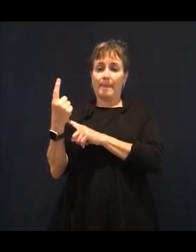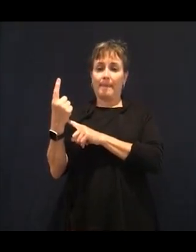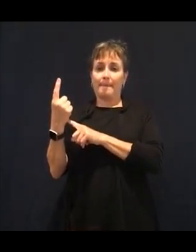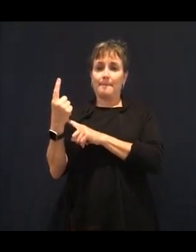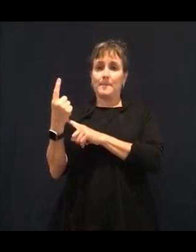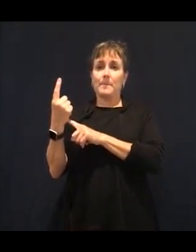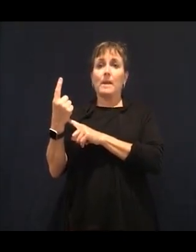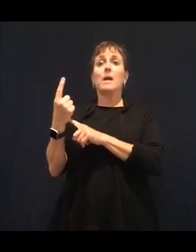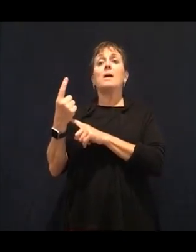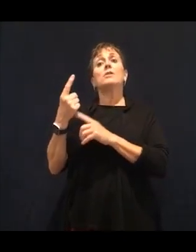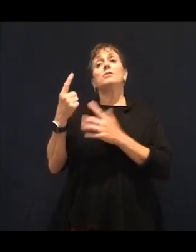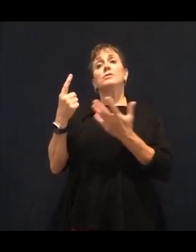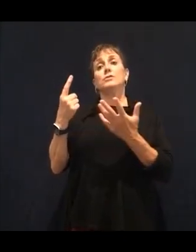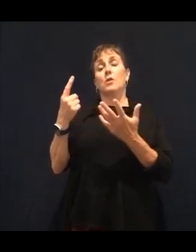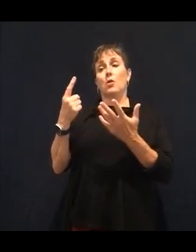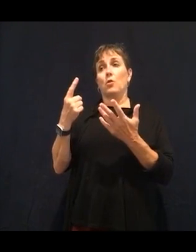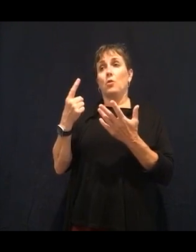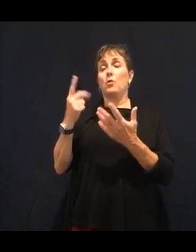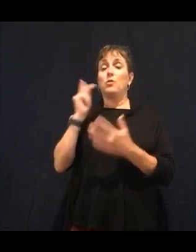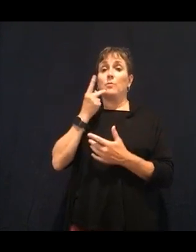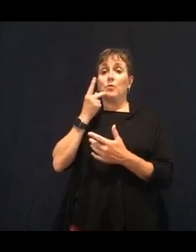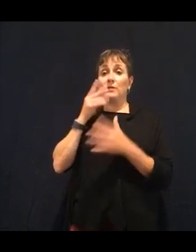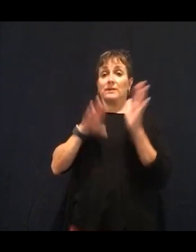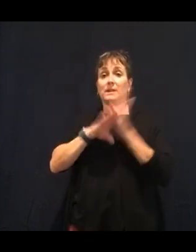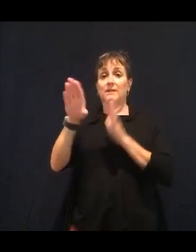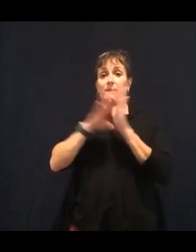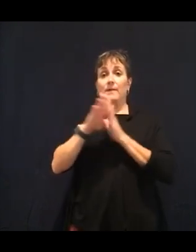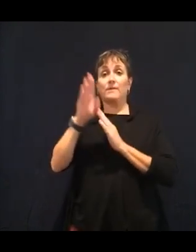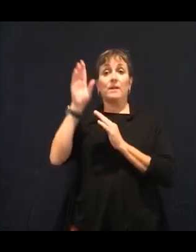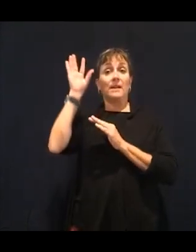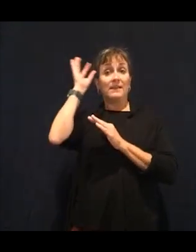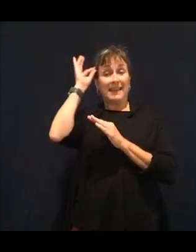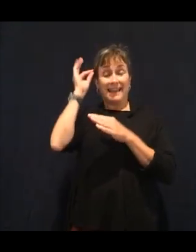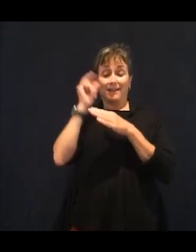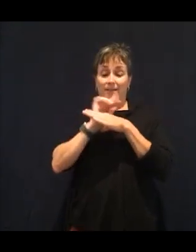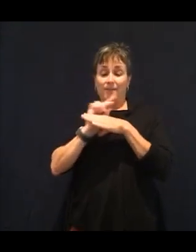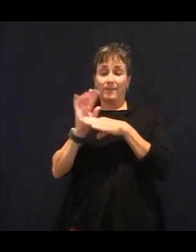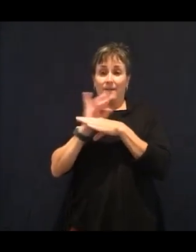for hearing that there is these proteins